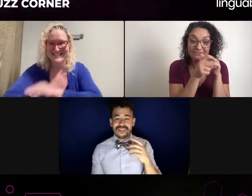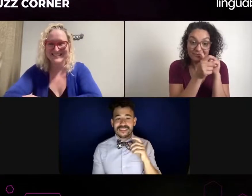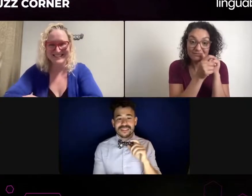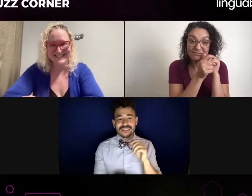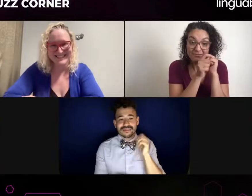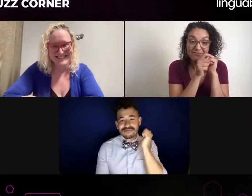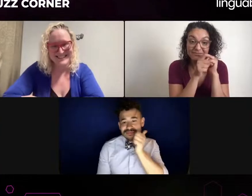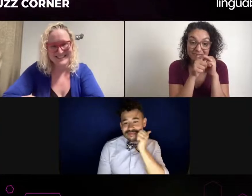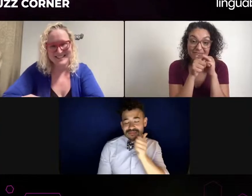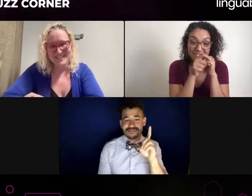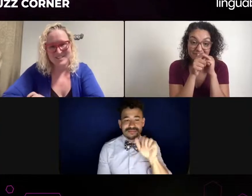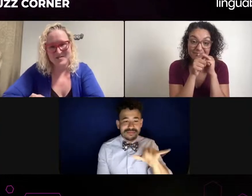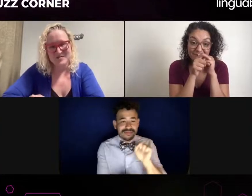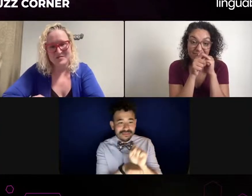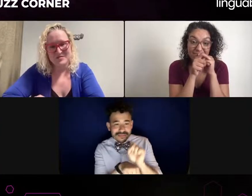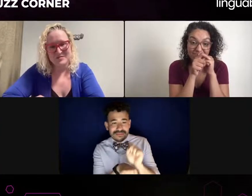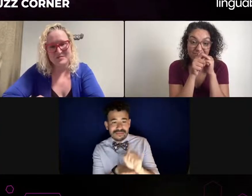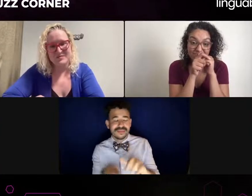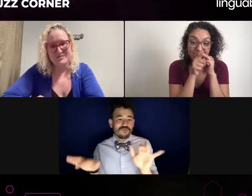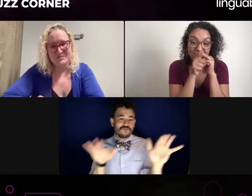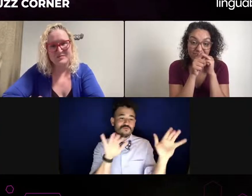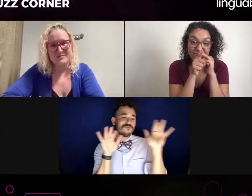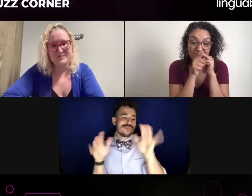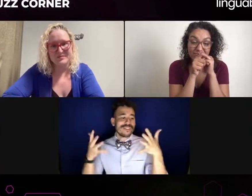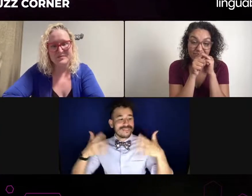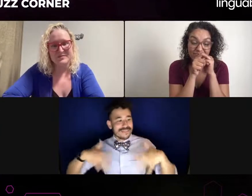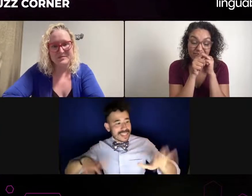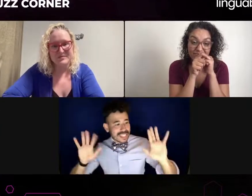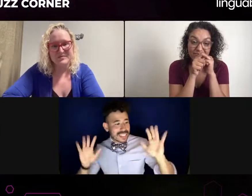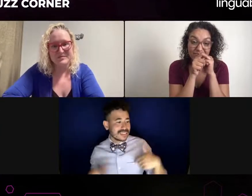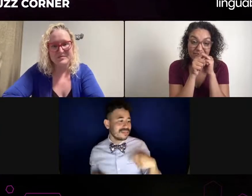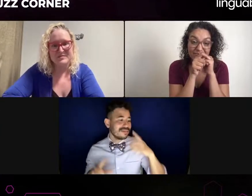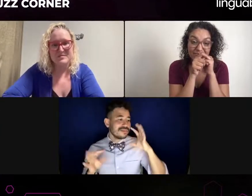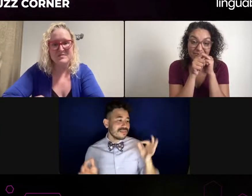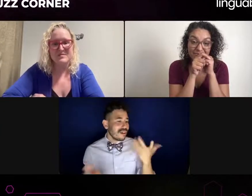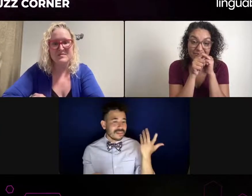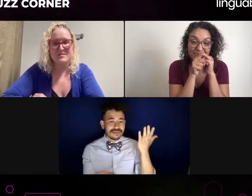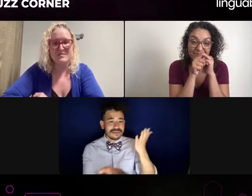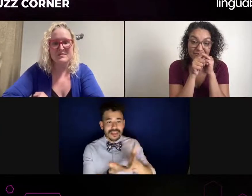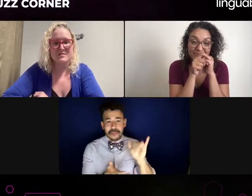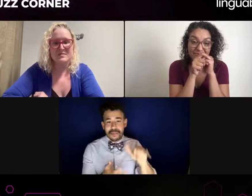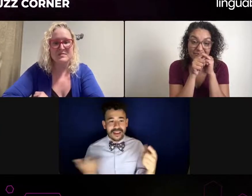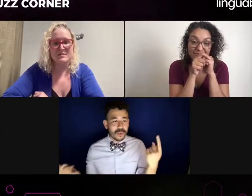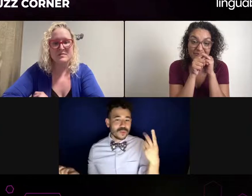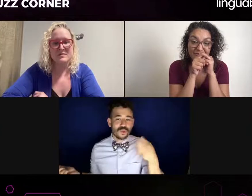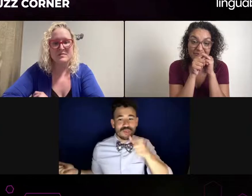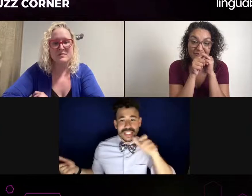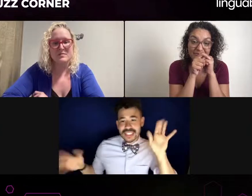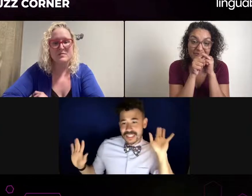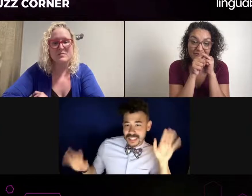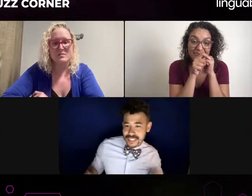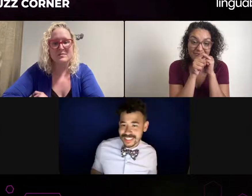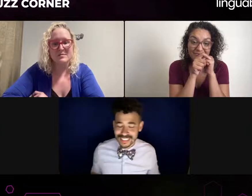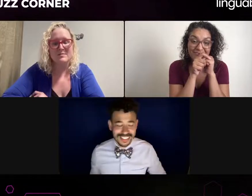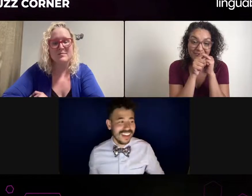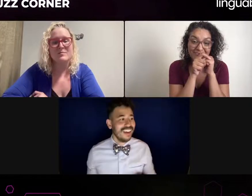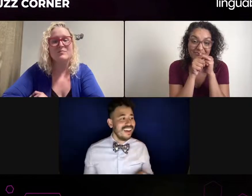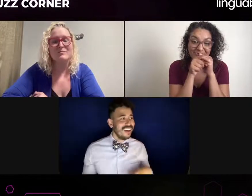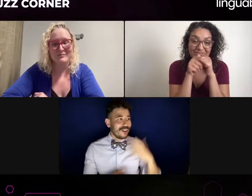So how do you know if you can trust the interpreter to be authentic and accurate? Or are they also just interpreting to gain what they can